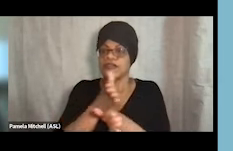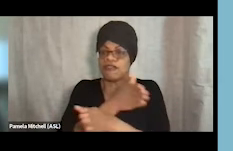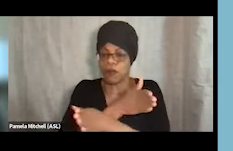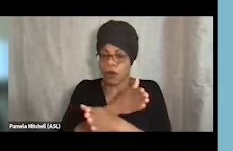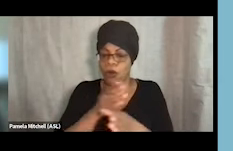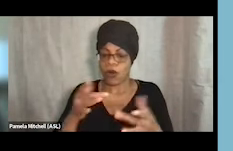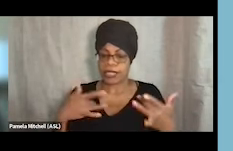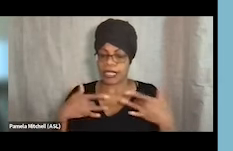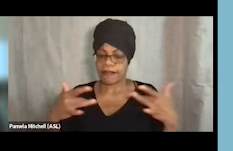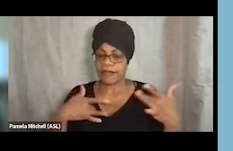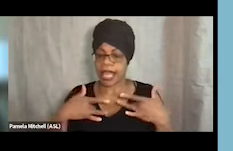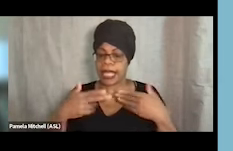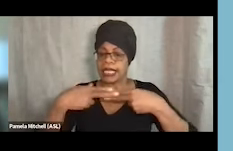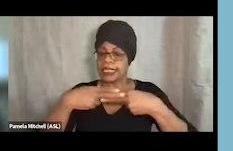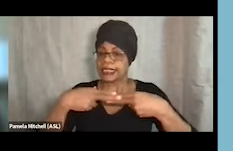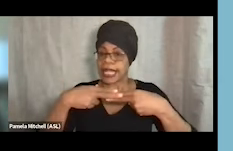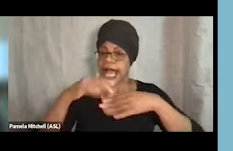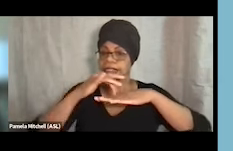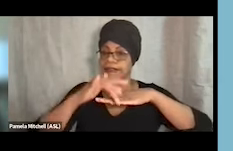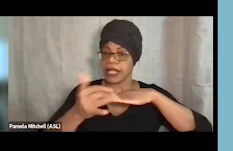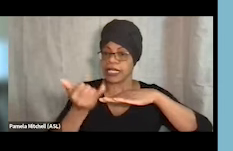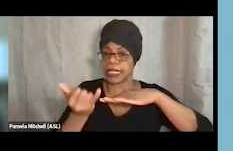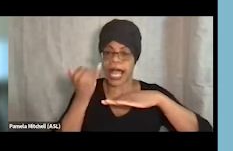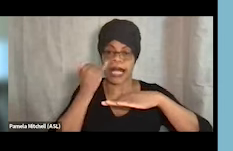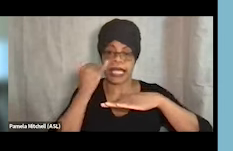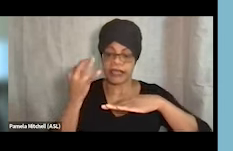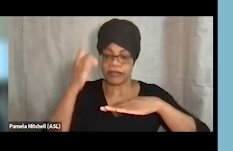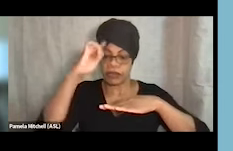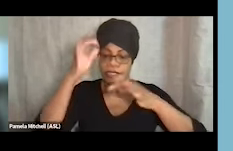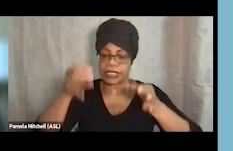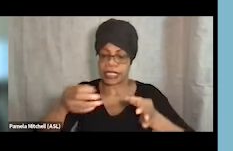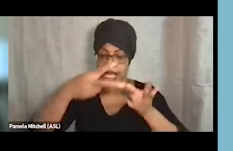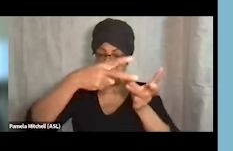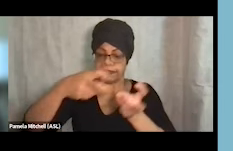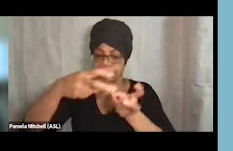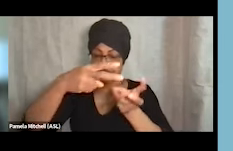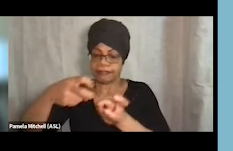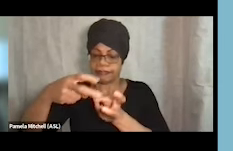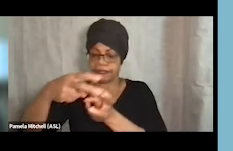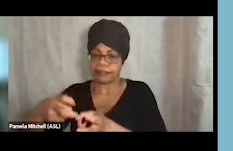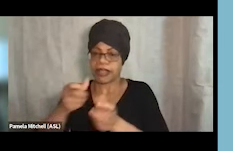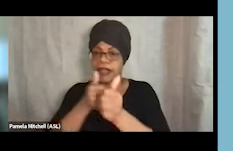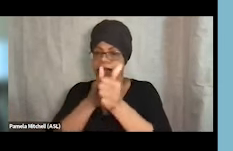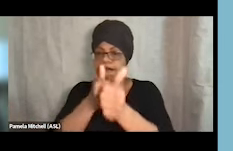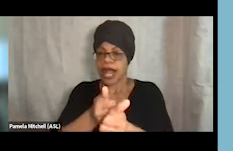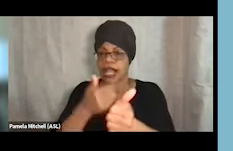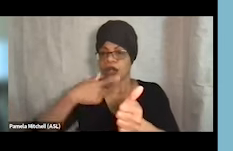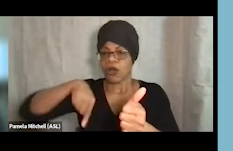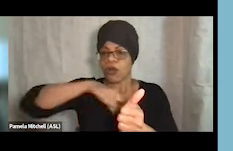The slides are available now if you'd like to download those on our, from our website and follow along. We'll have the recording in about a week.